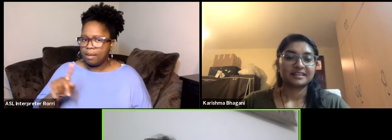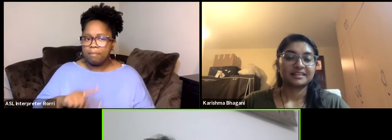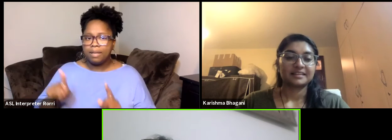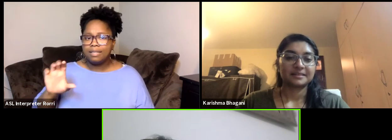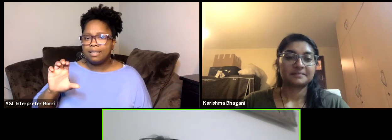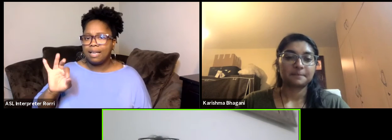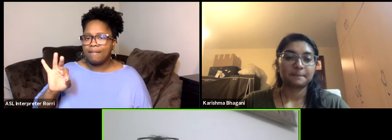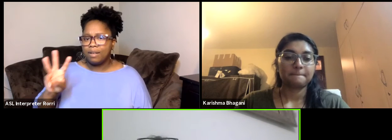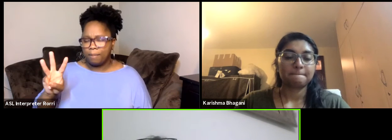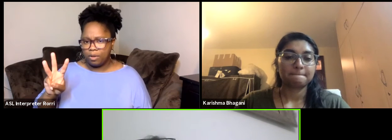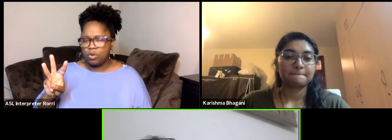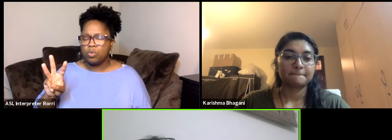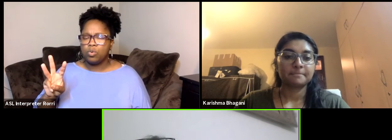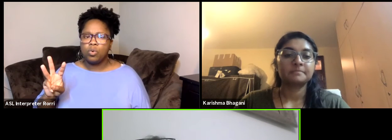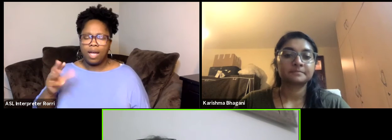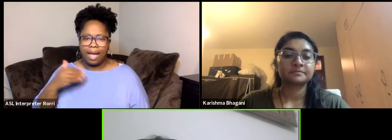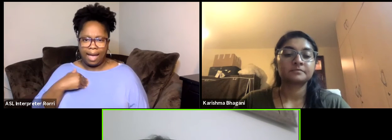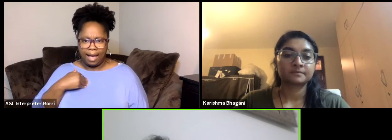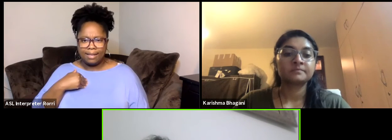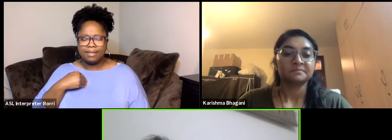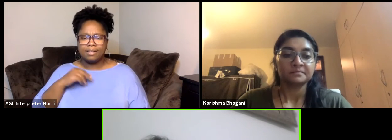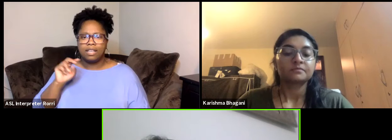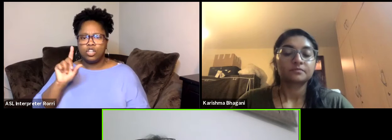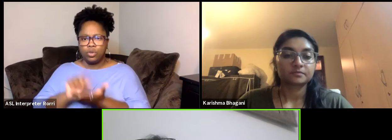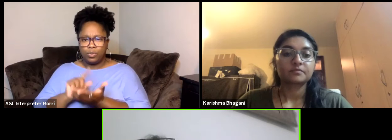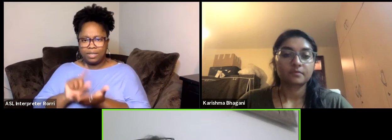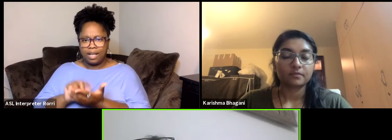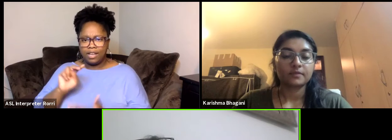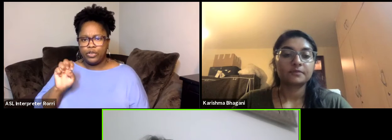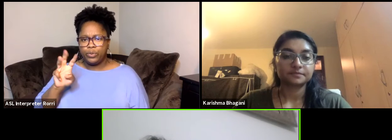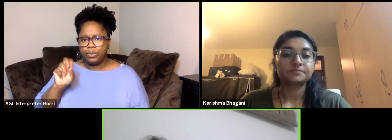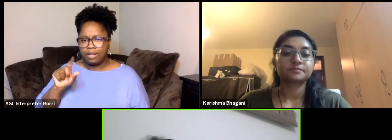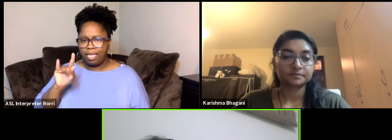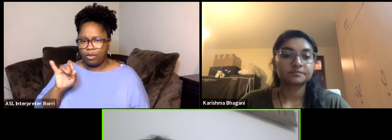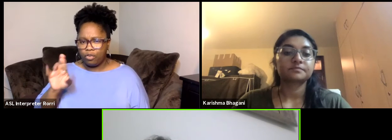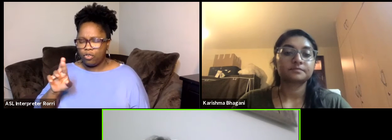to the newsletter because we send every beginning of the month the list of